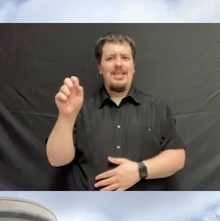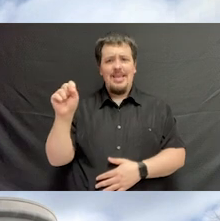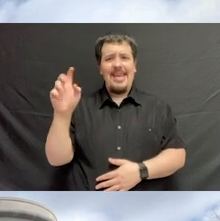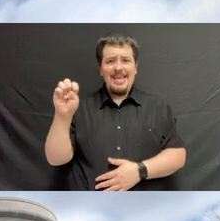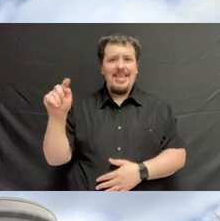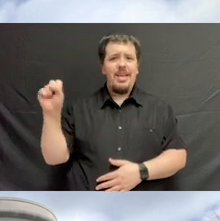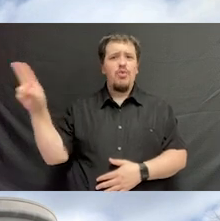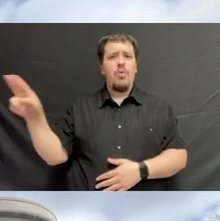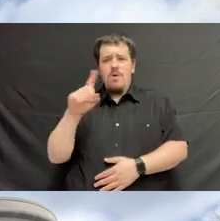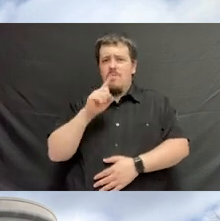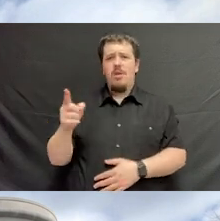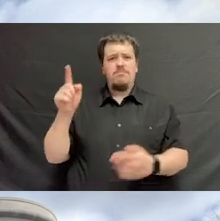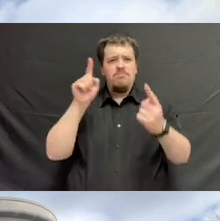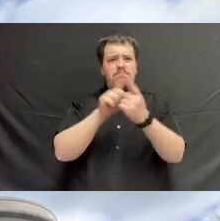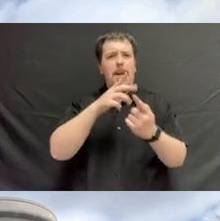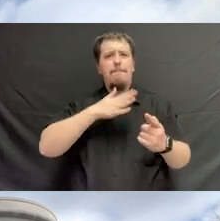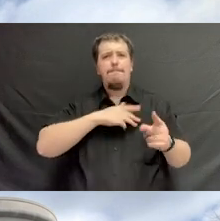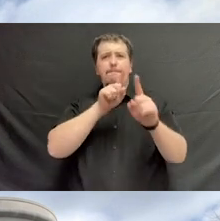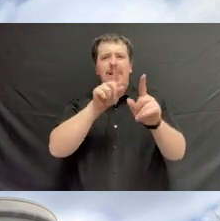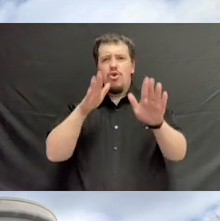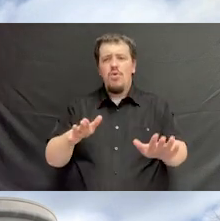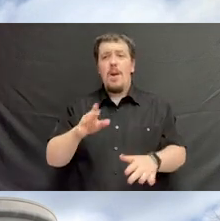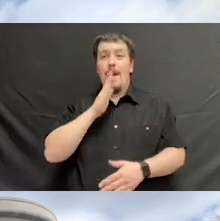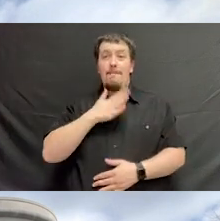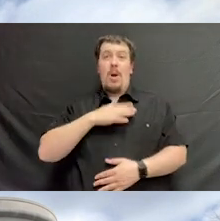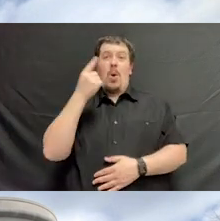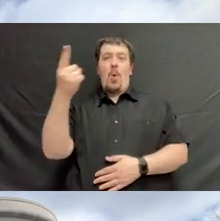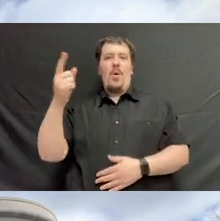and hooked up with my mentor and my one acting coach